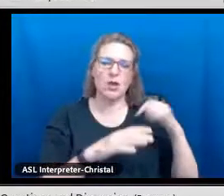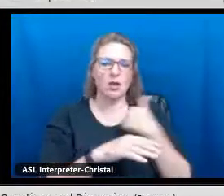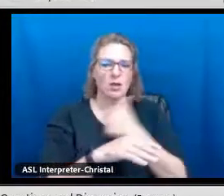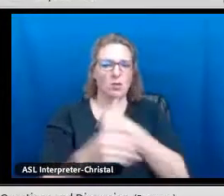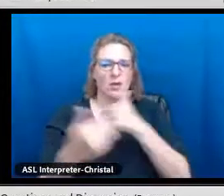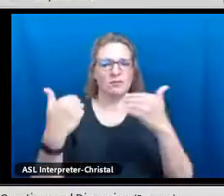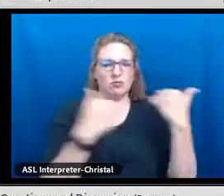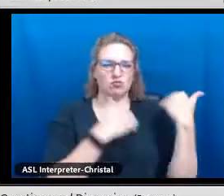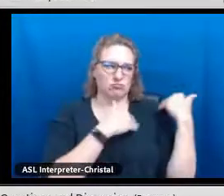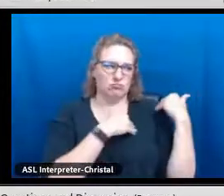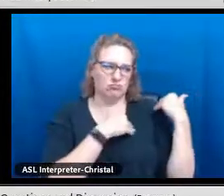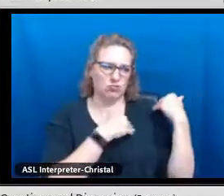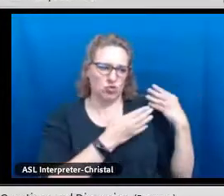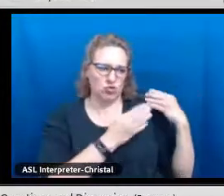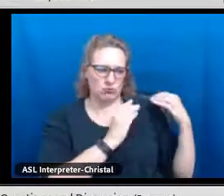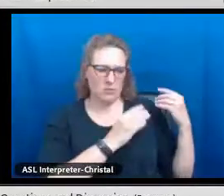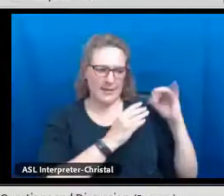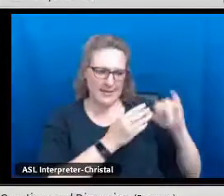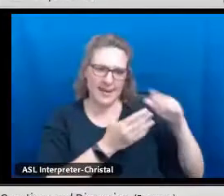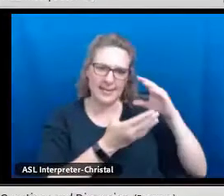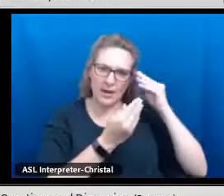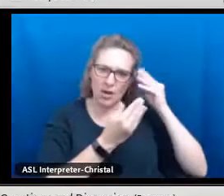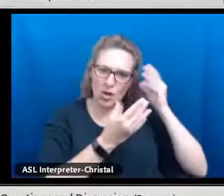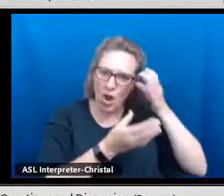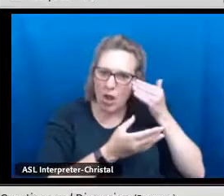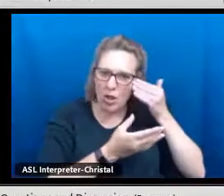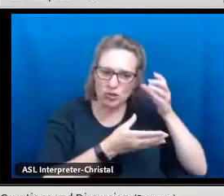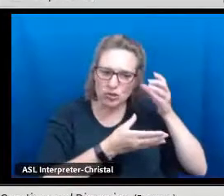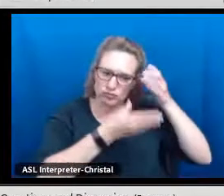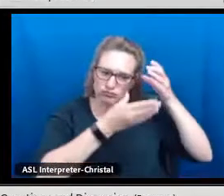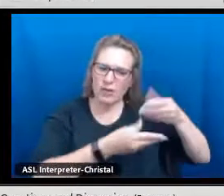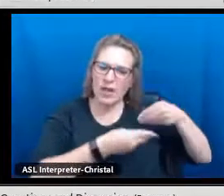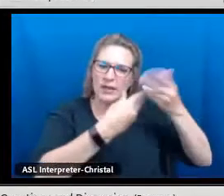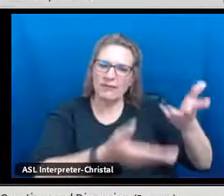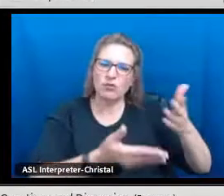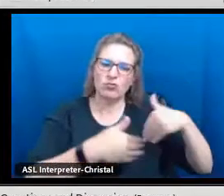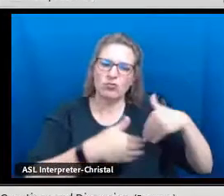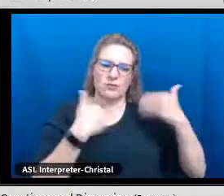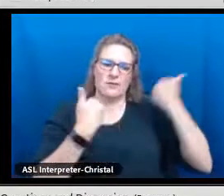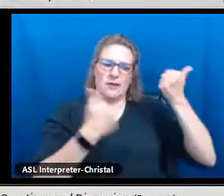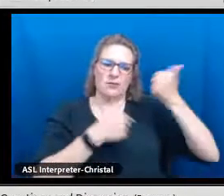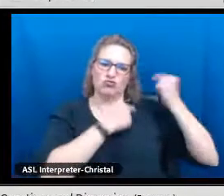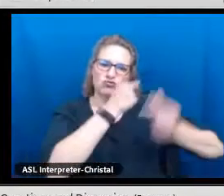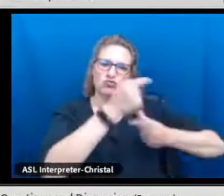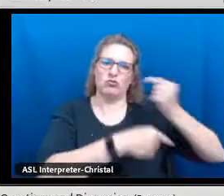all have learning and teaching to do in that lane and we have a responsibility to pass